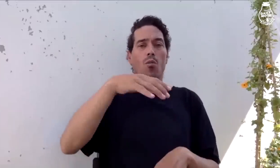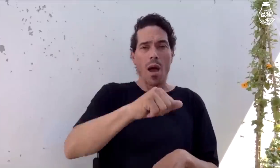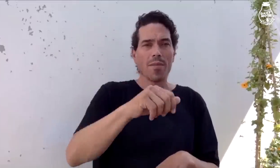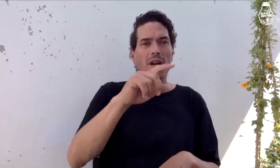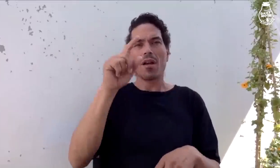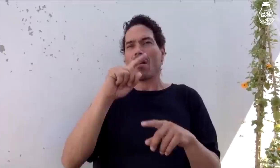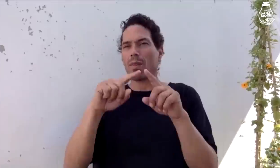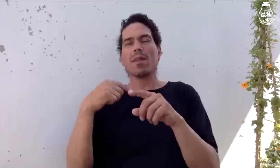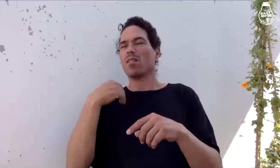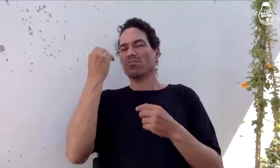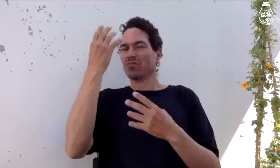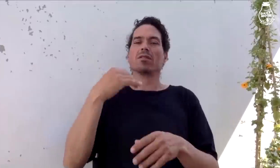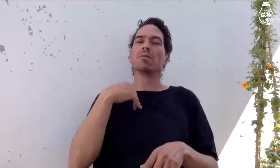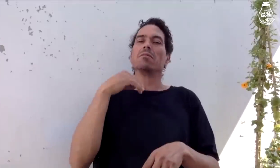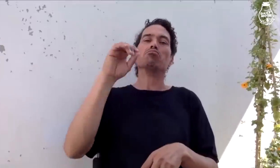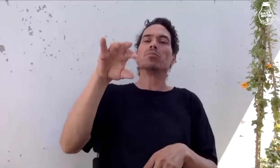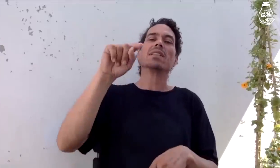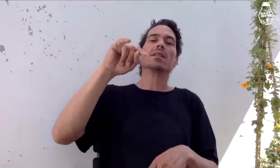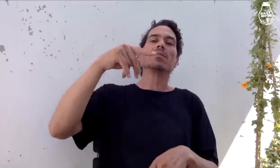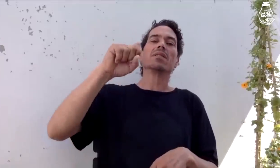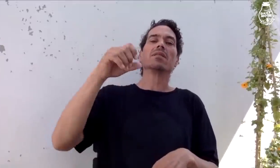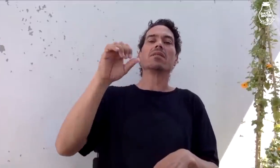I kept giving him tips.